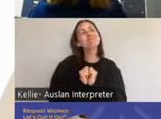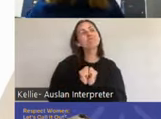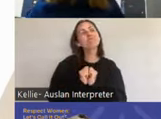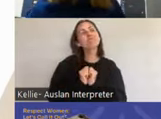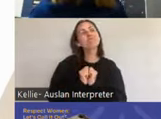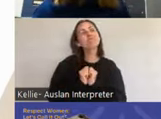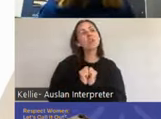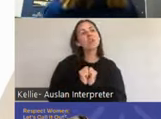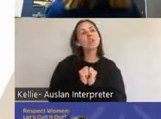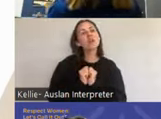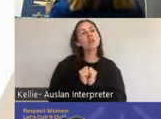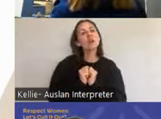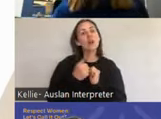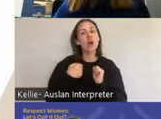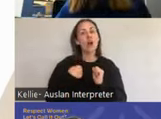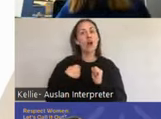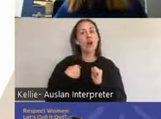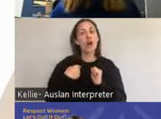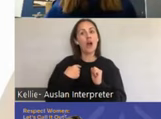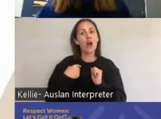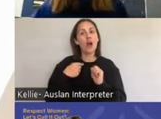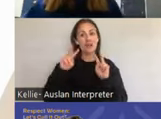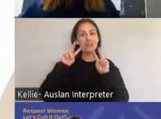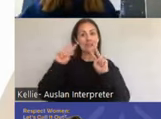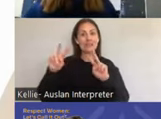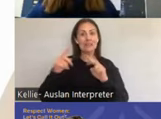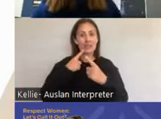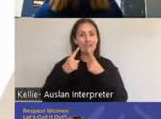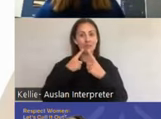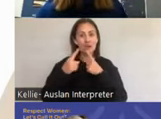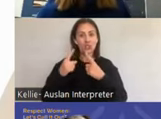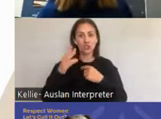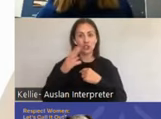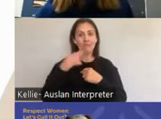I've got this information from the International Clitorati, which is a group of amazing medical